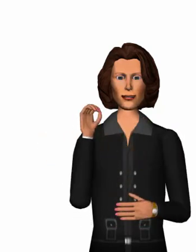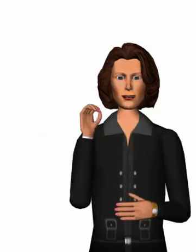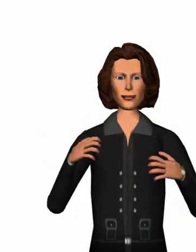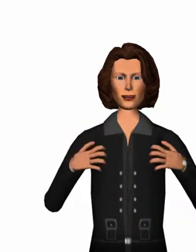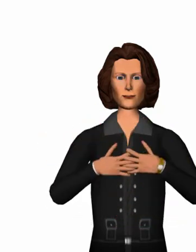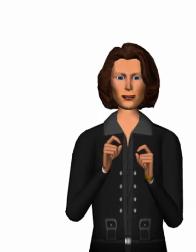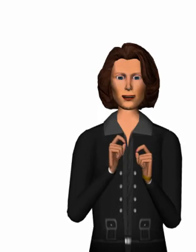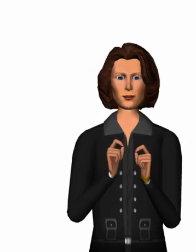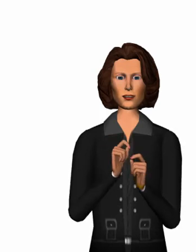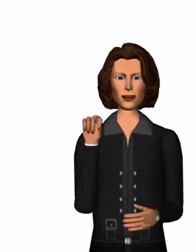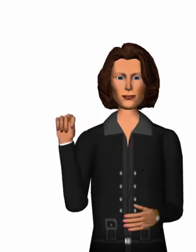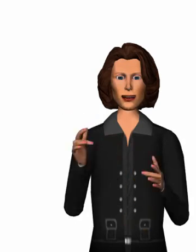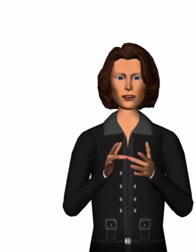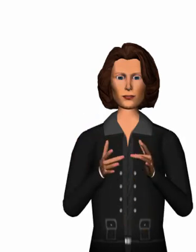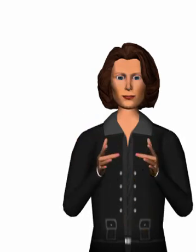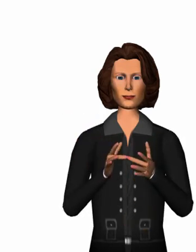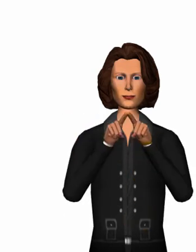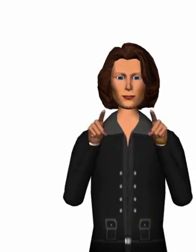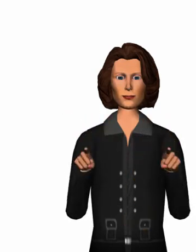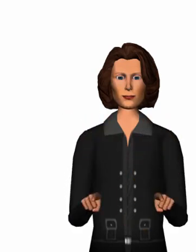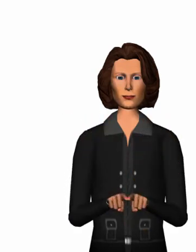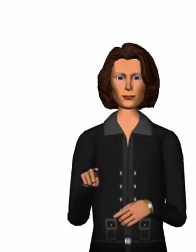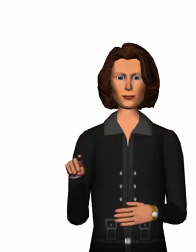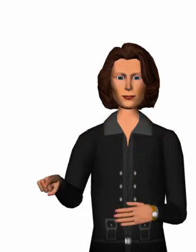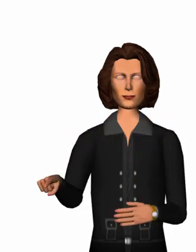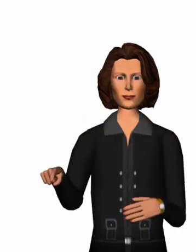he can integrate the panel to his web page.